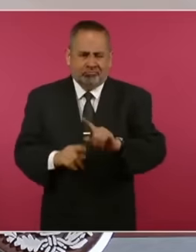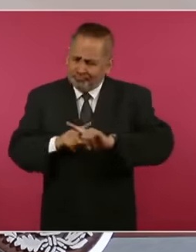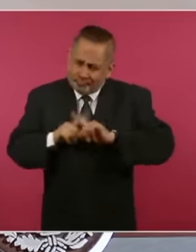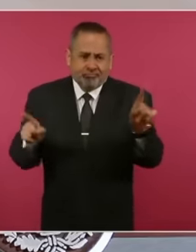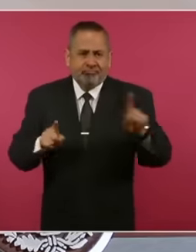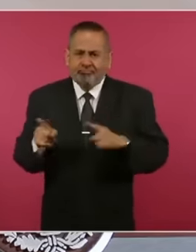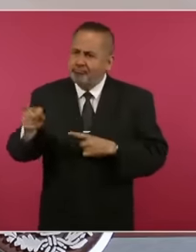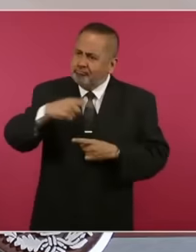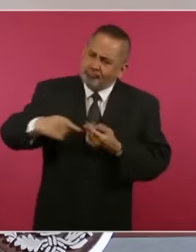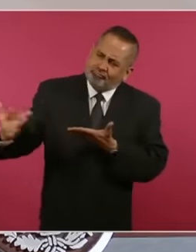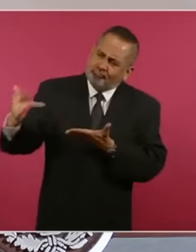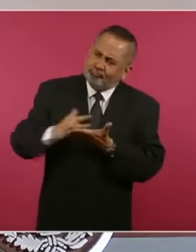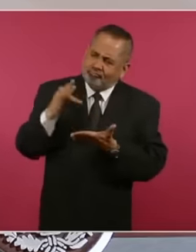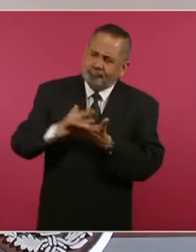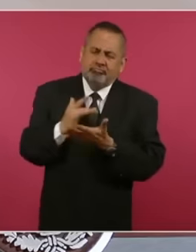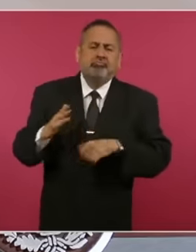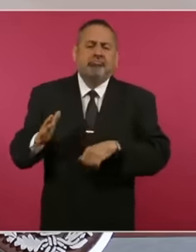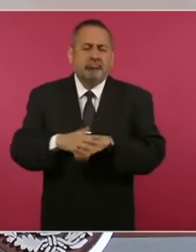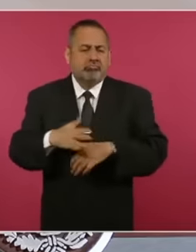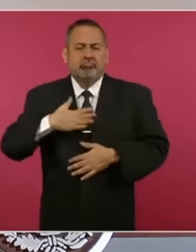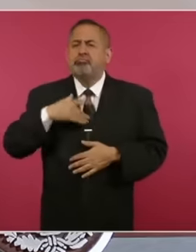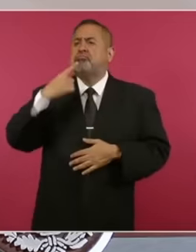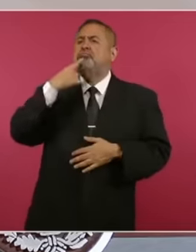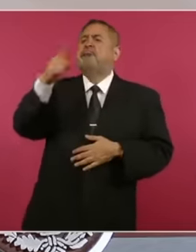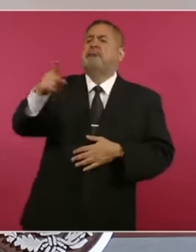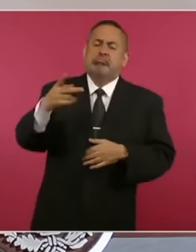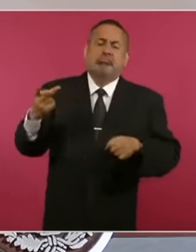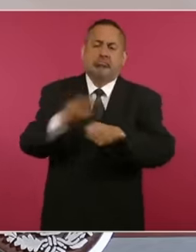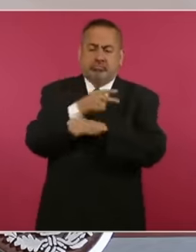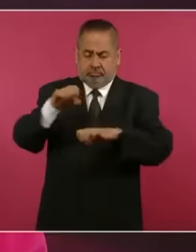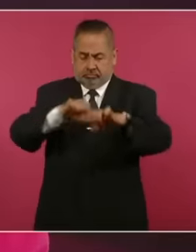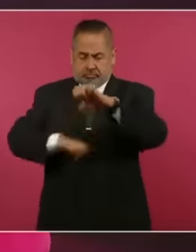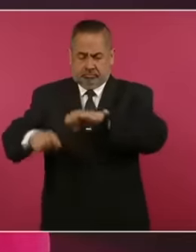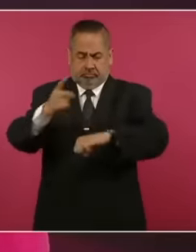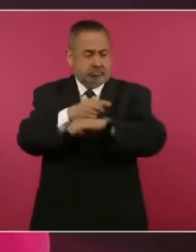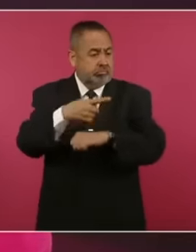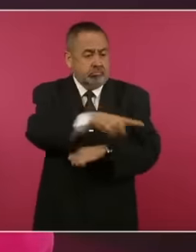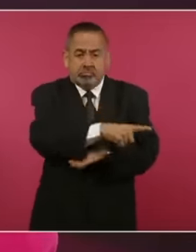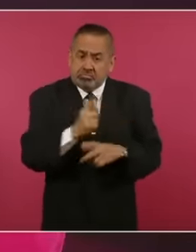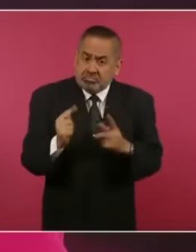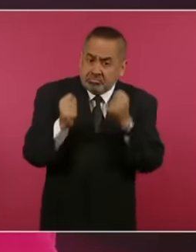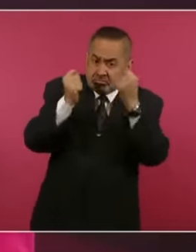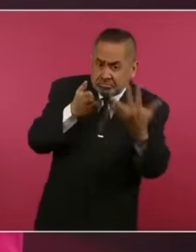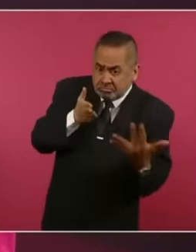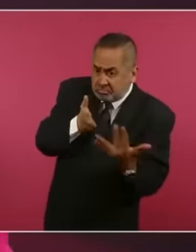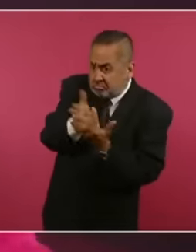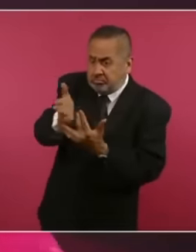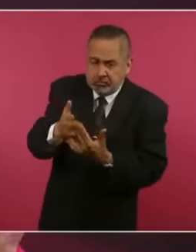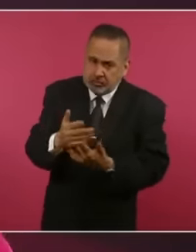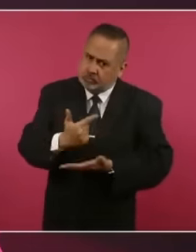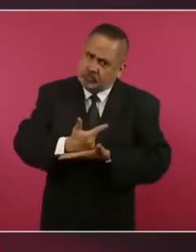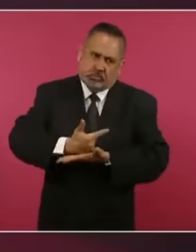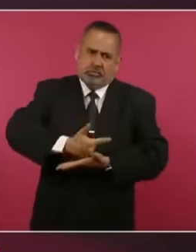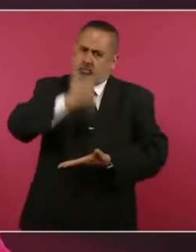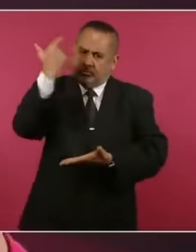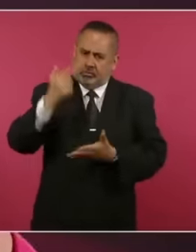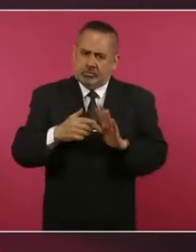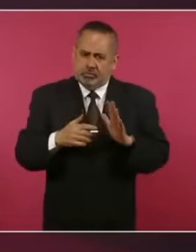diplomatic immunity of its embassy And this is very serious regardless of the cause, the